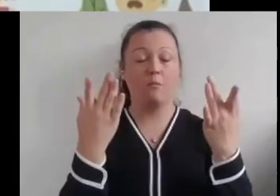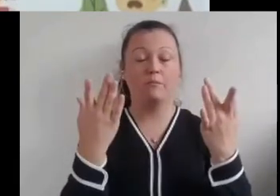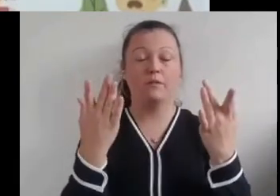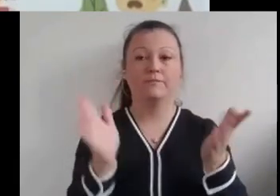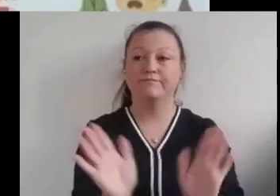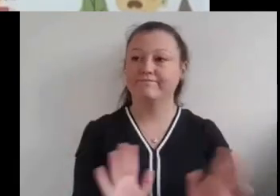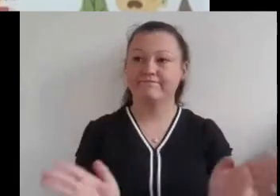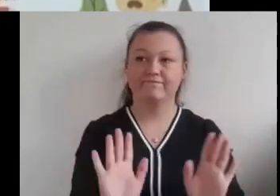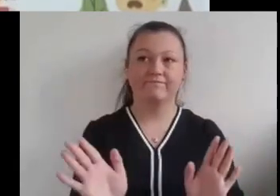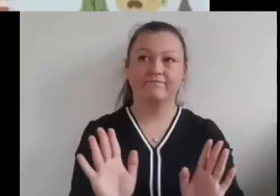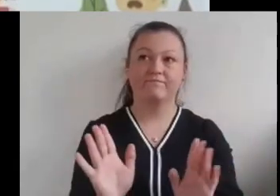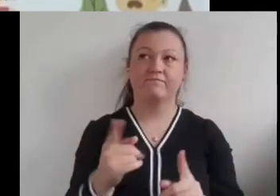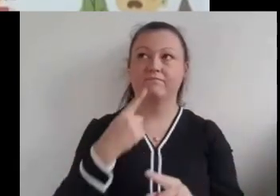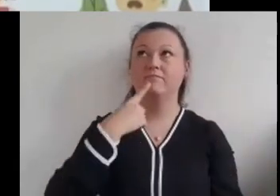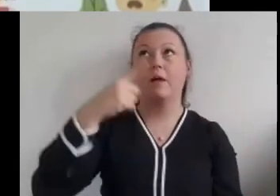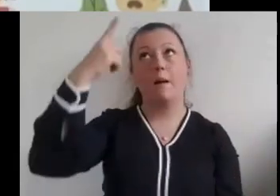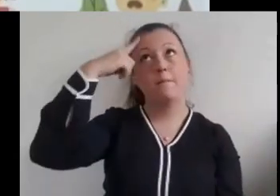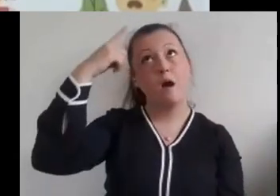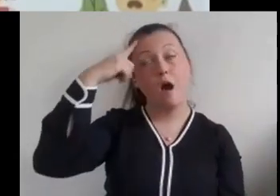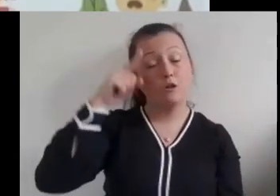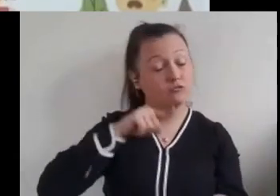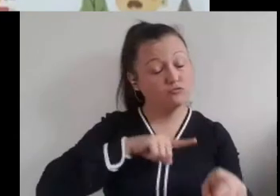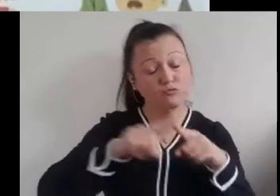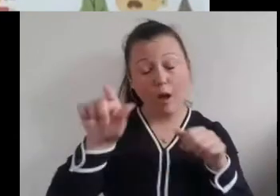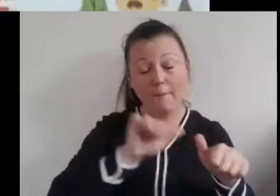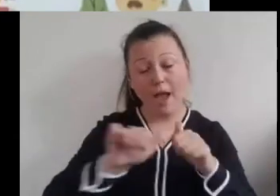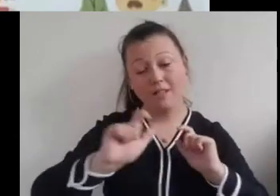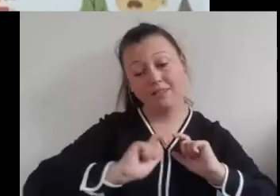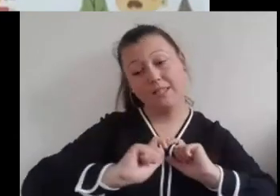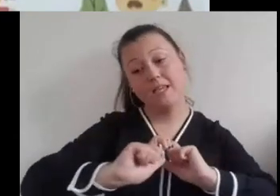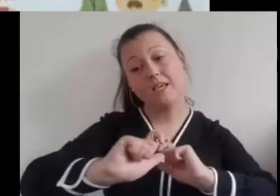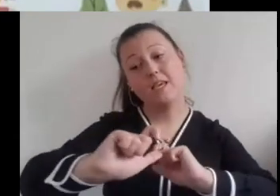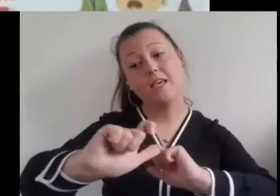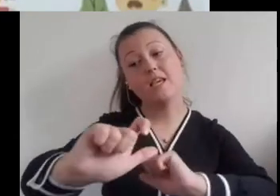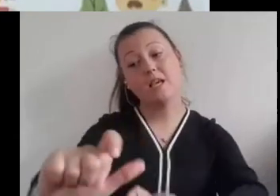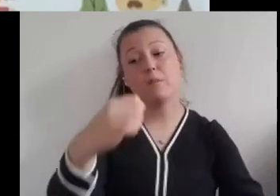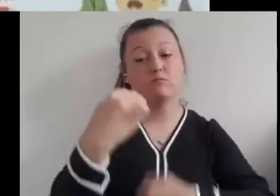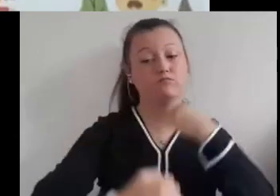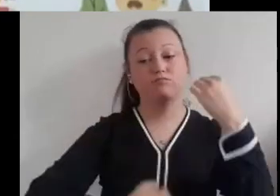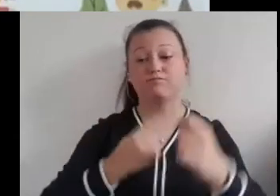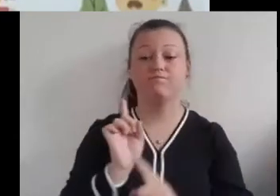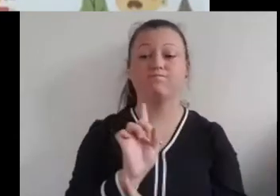Her team lost the game but Kate still felt proud that she did the best she could.